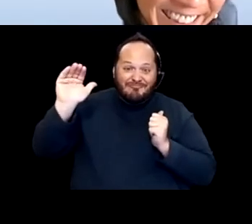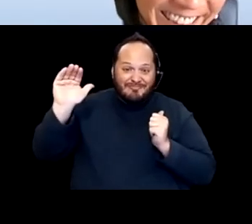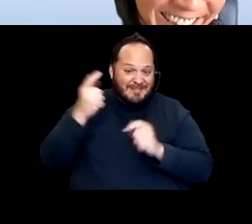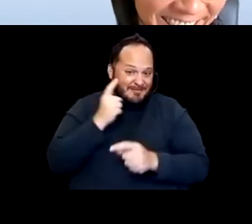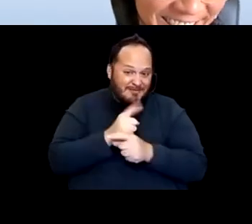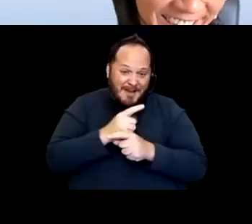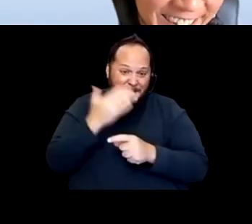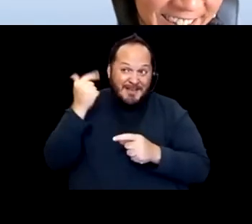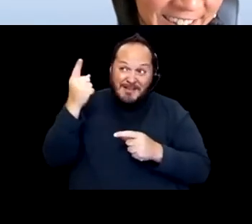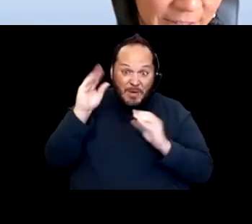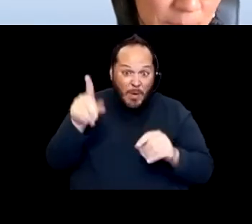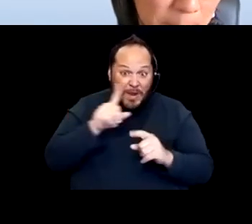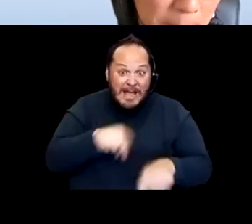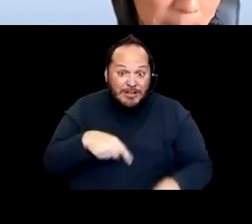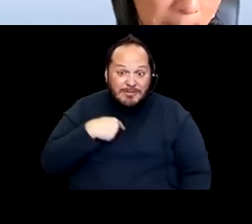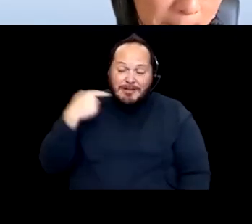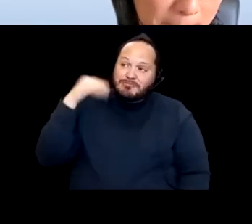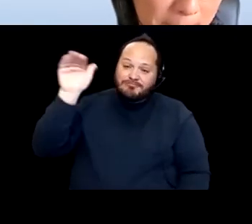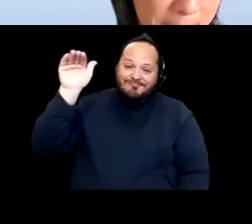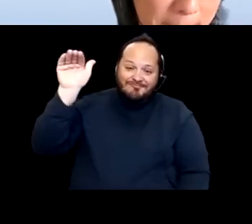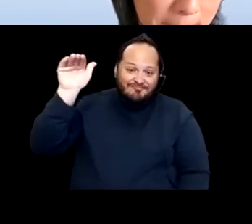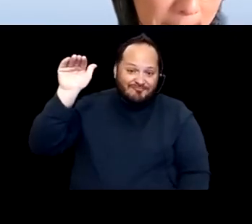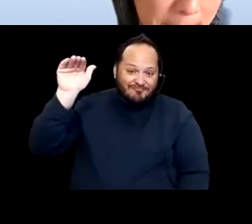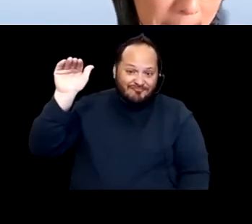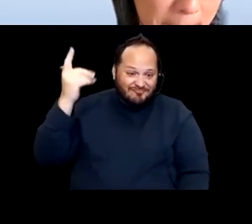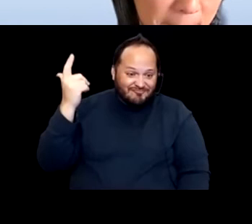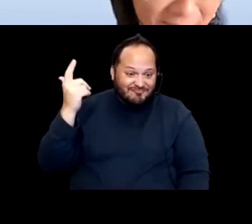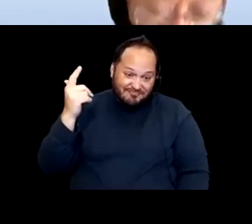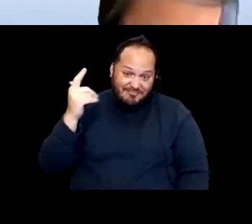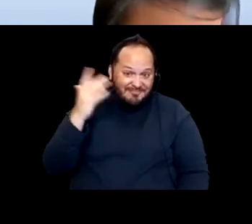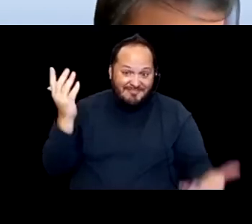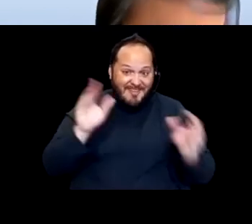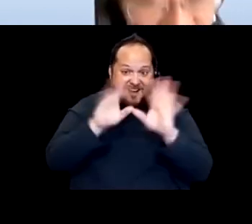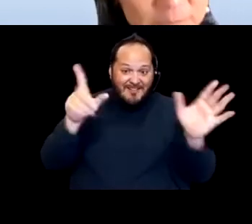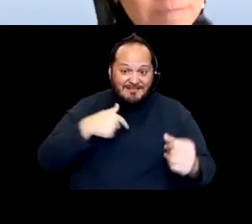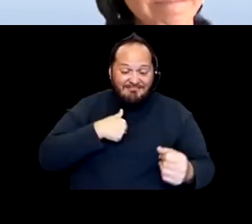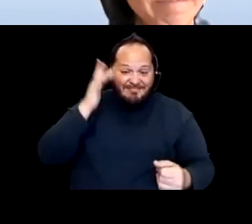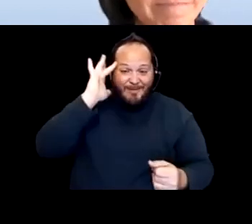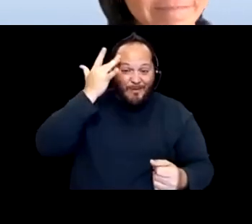And often to the very apparent annoyance of the people we were trying to get answers from.